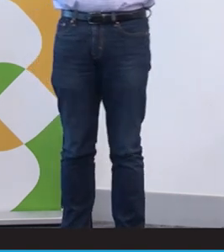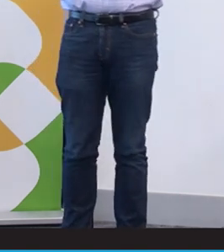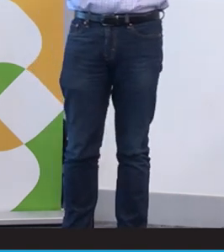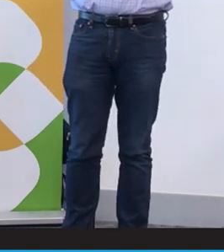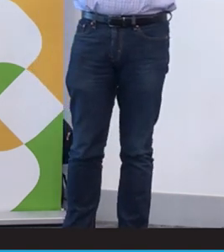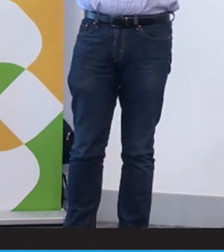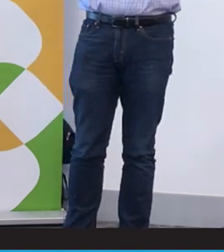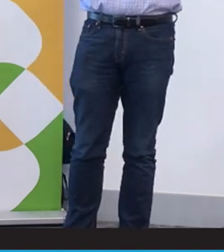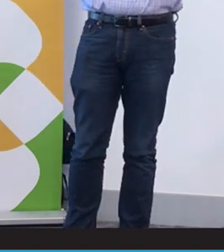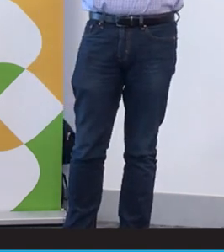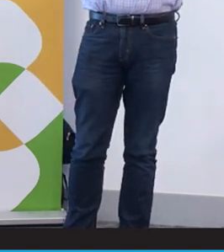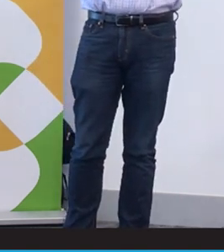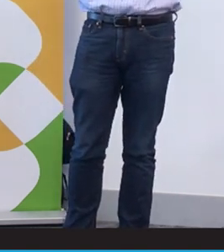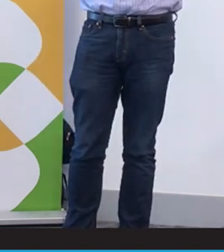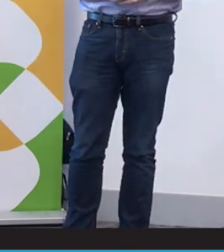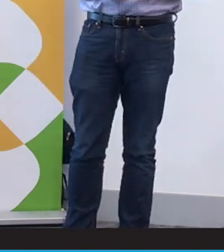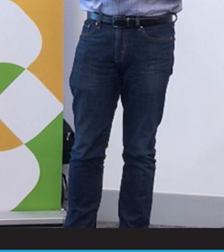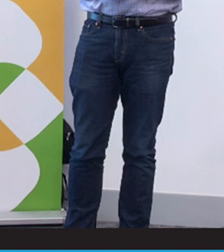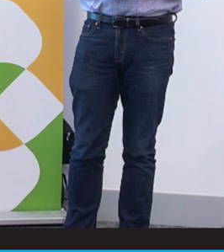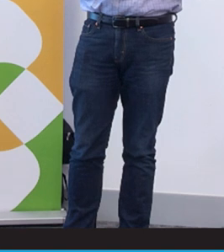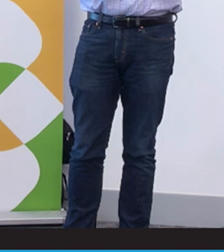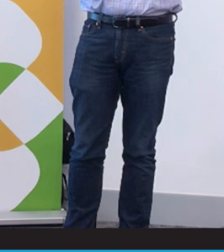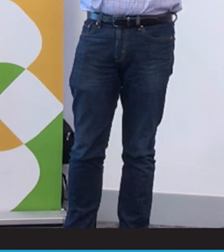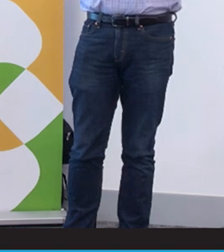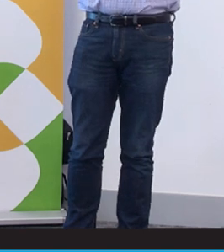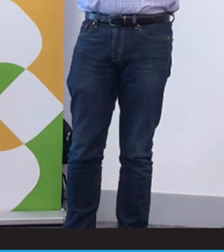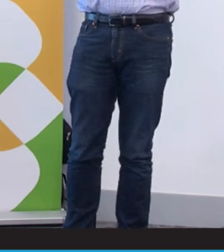methods that function so well for us and are so successful for many deaf people out